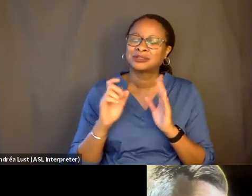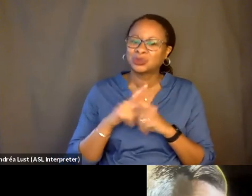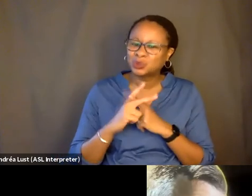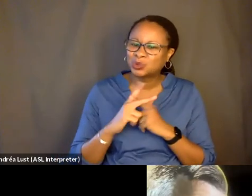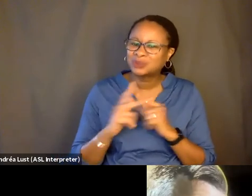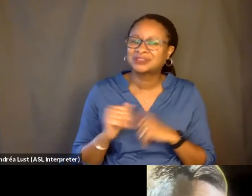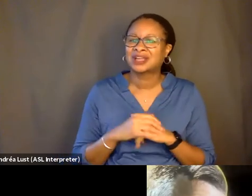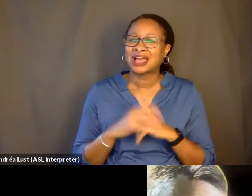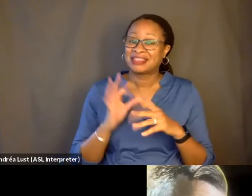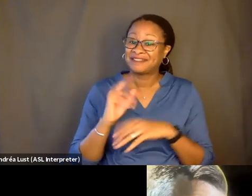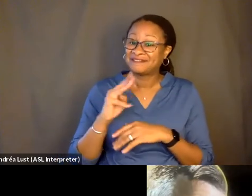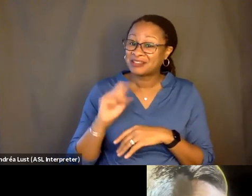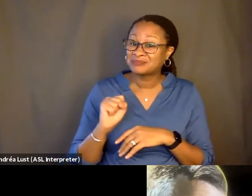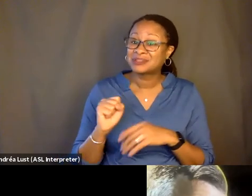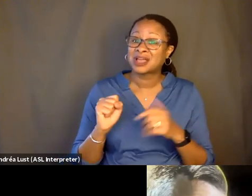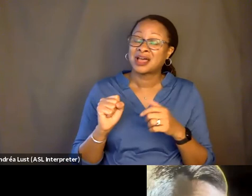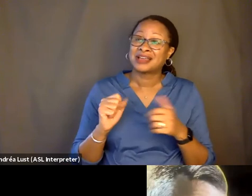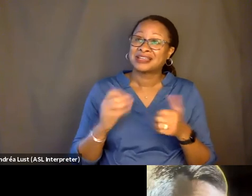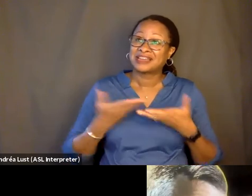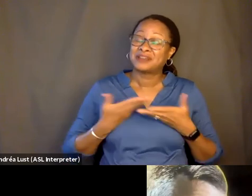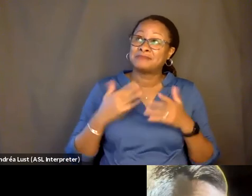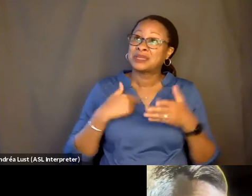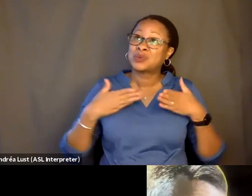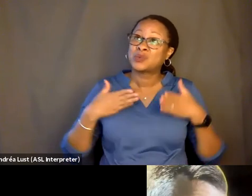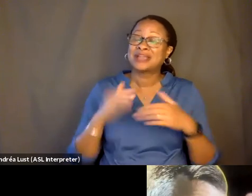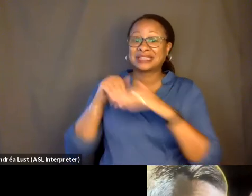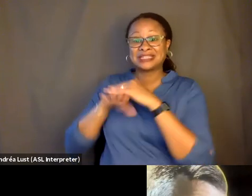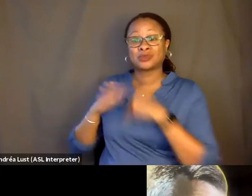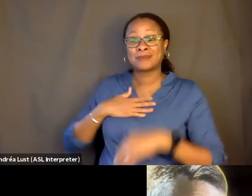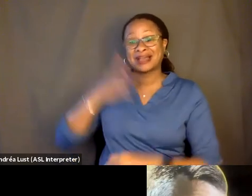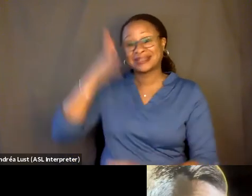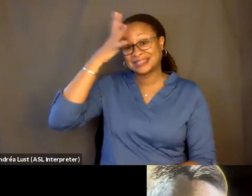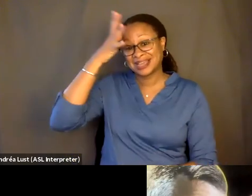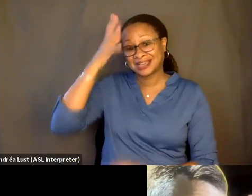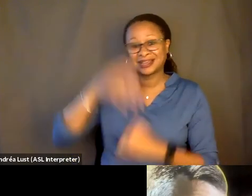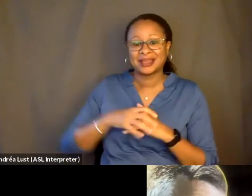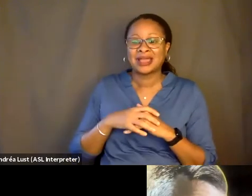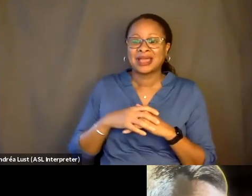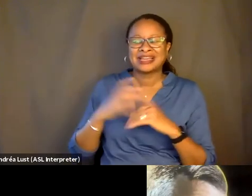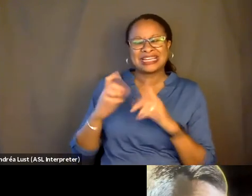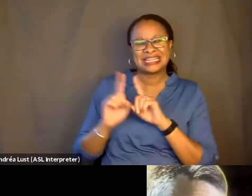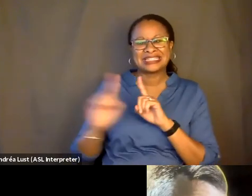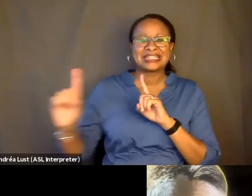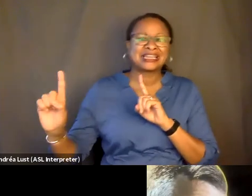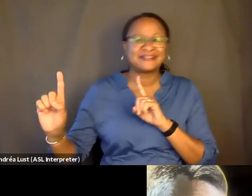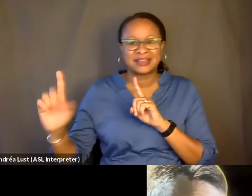ways into my dad that, like-- Dad's pulling away, but then the film keeps bringing me back in.